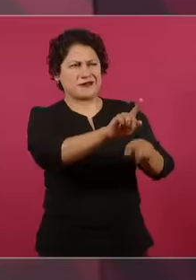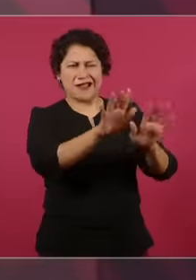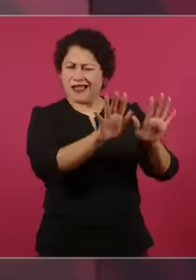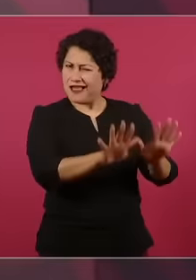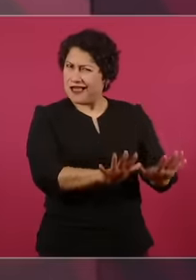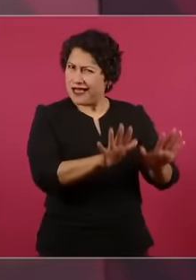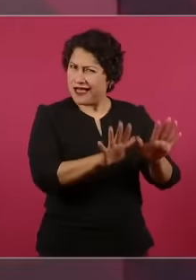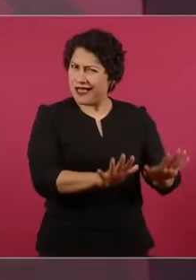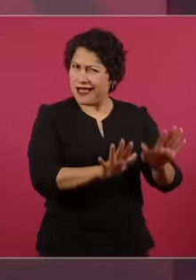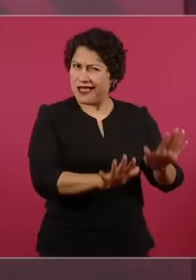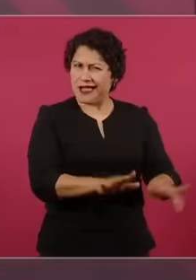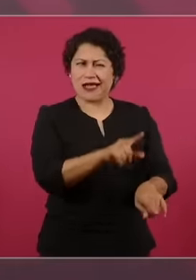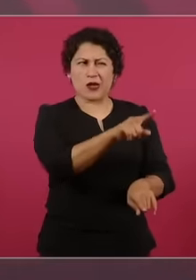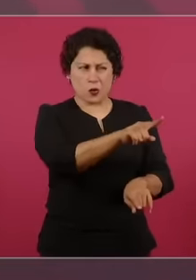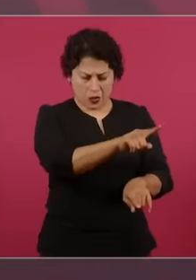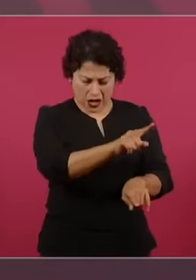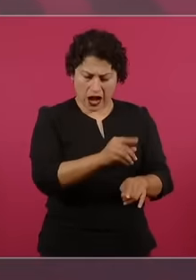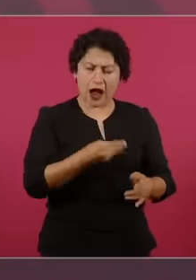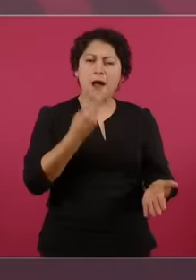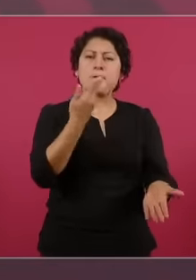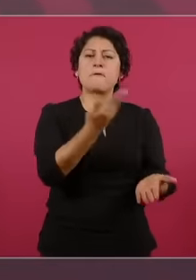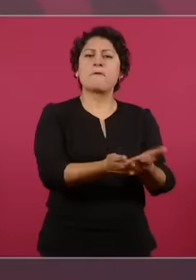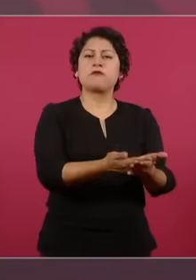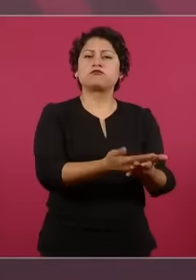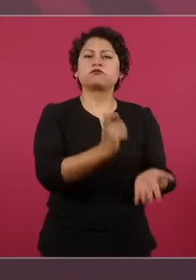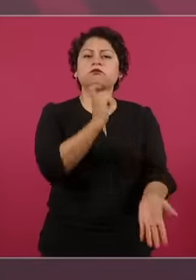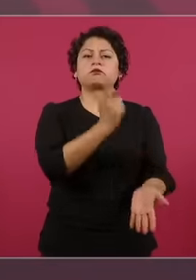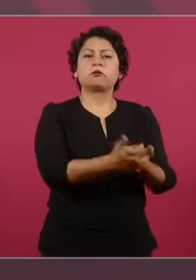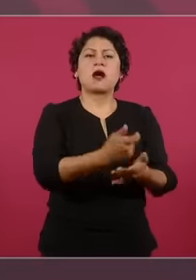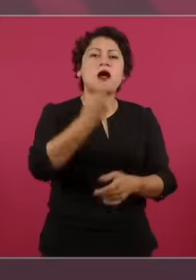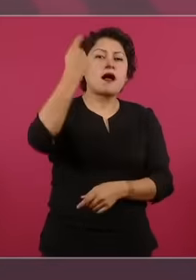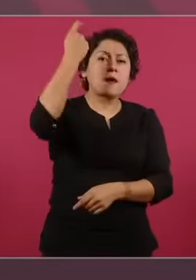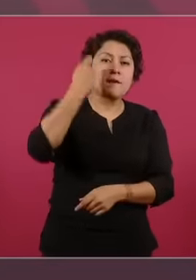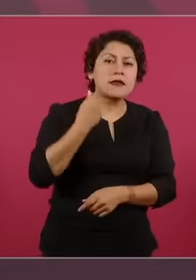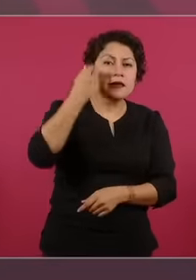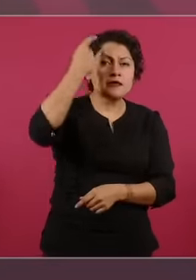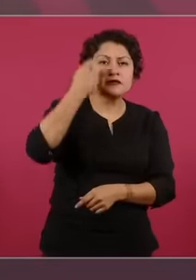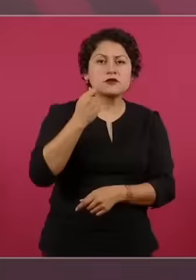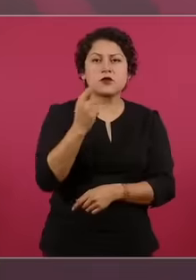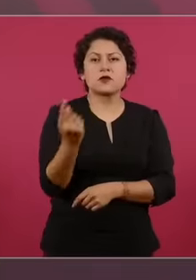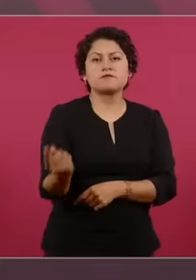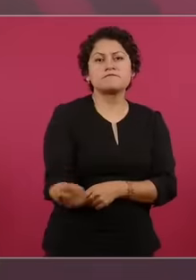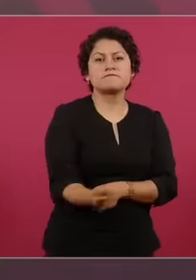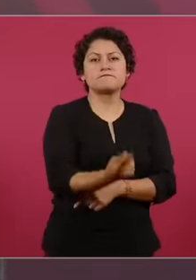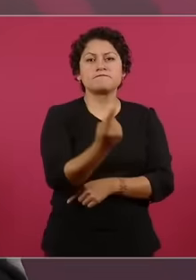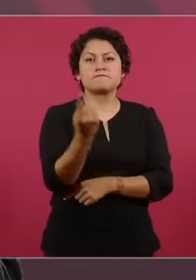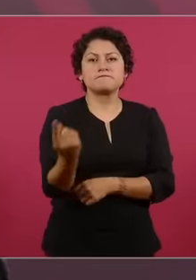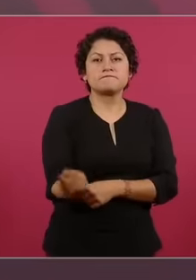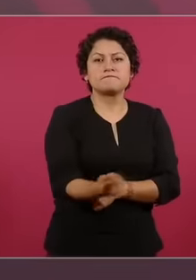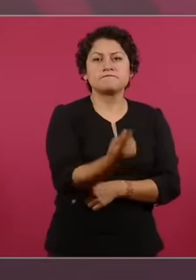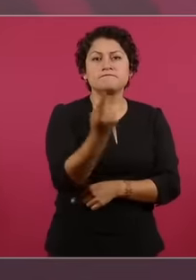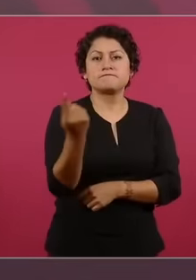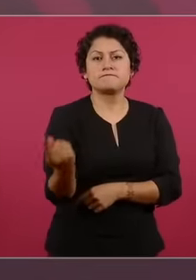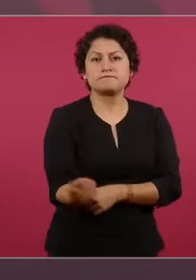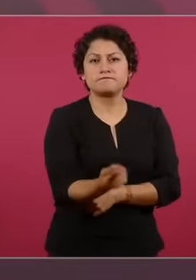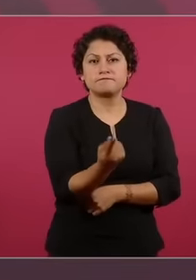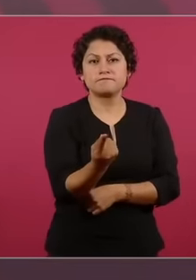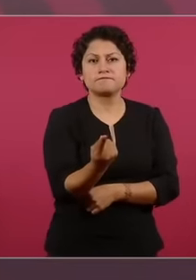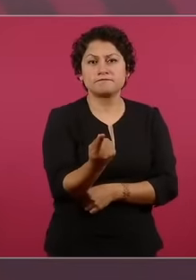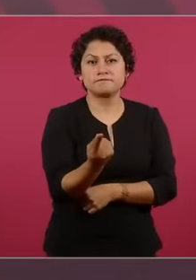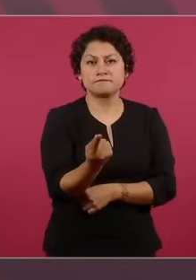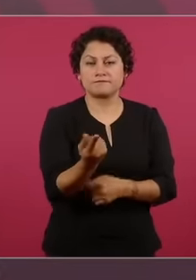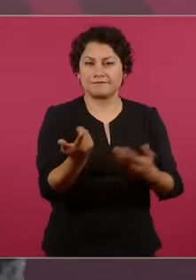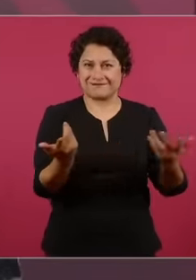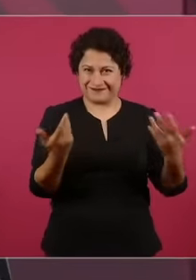for life, that is, it removes them and